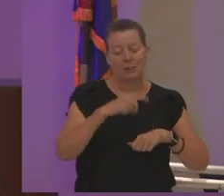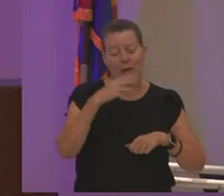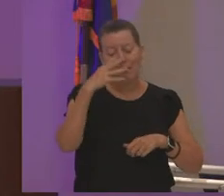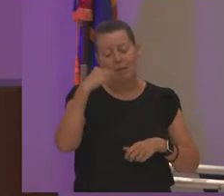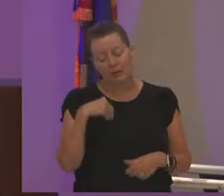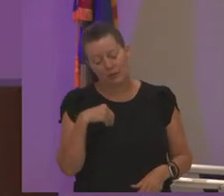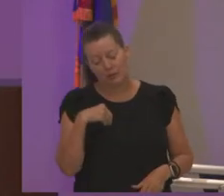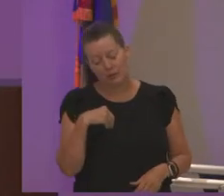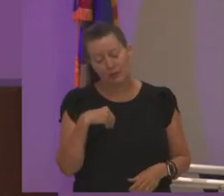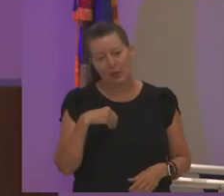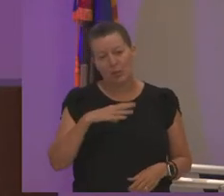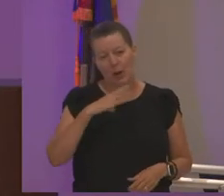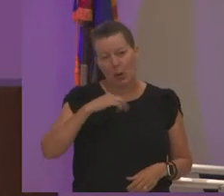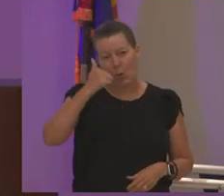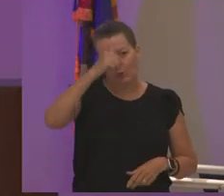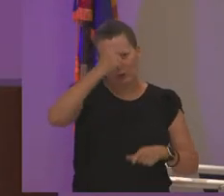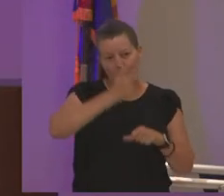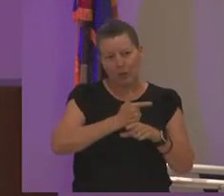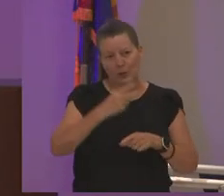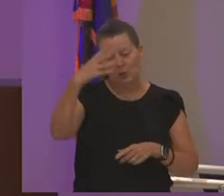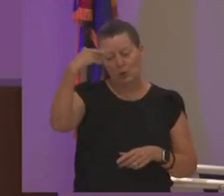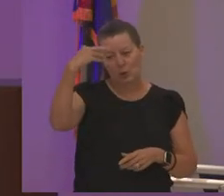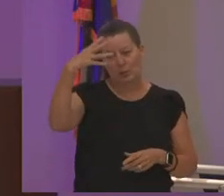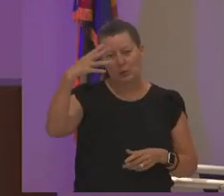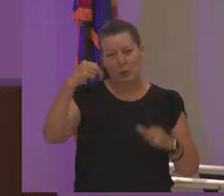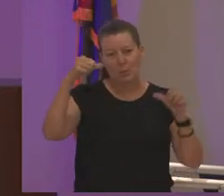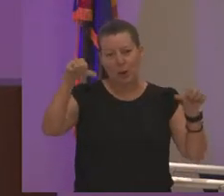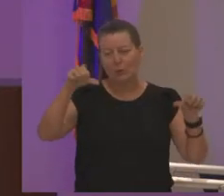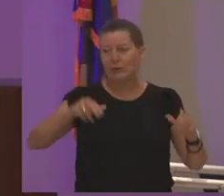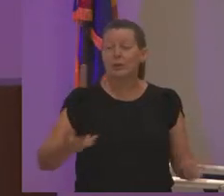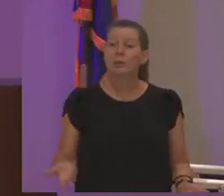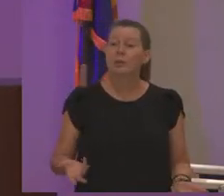and my oldest brother came and took a picture of me and then posted it i said are you kidding me